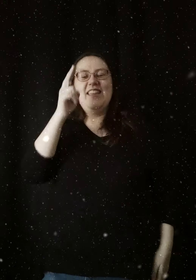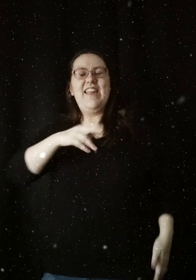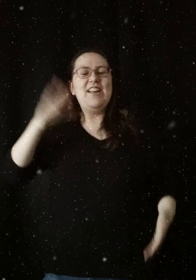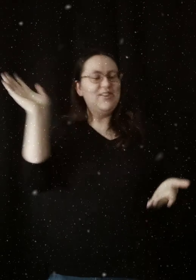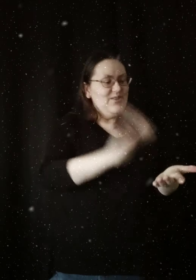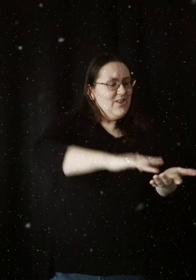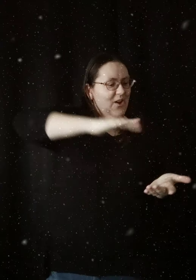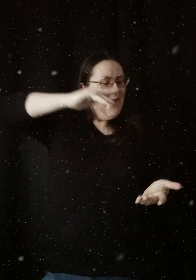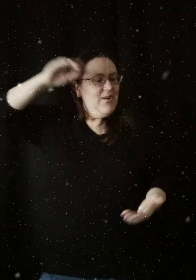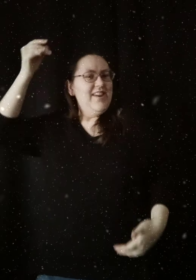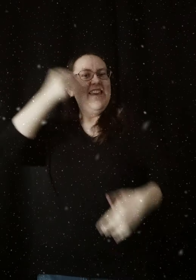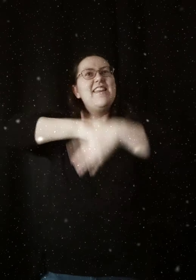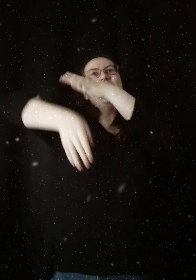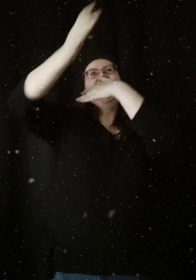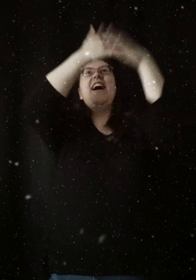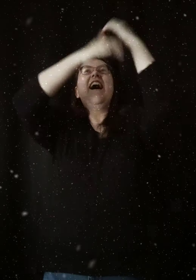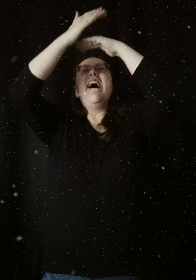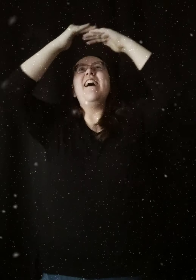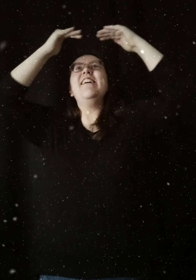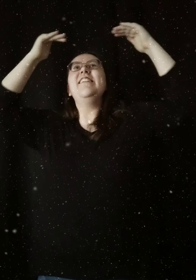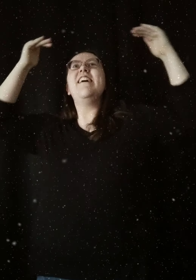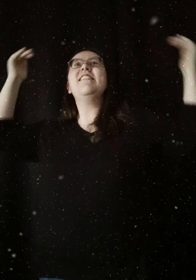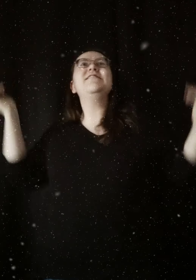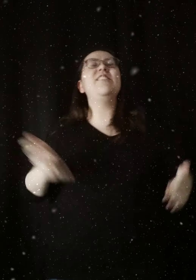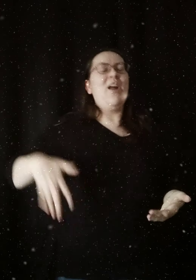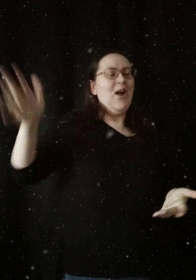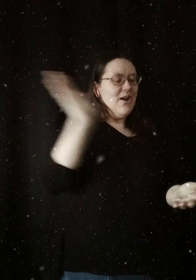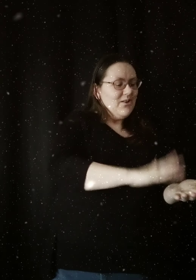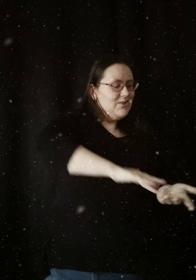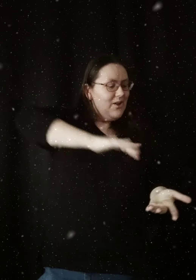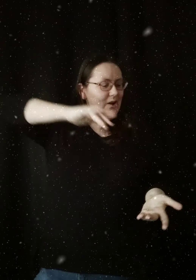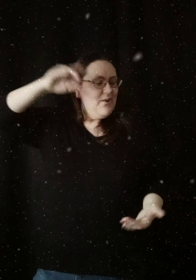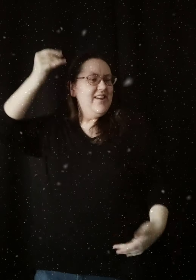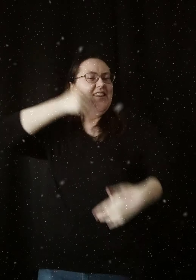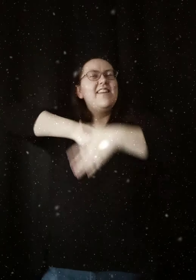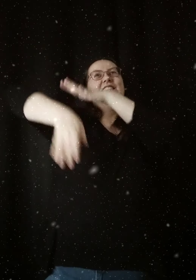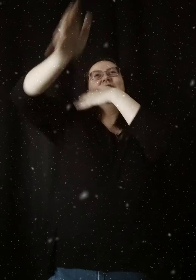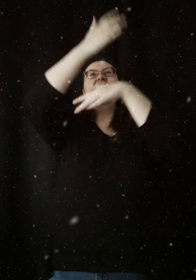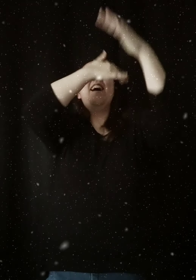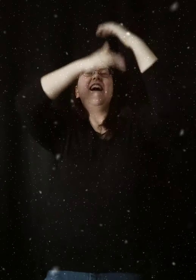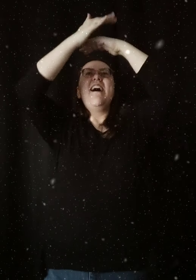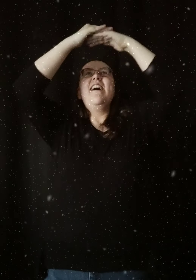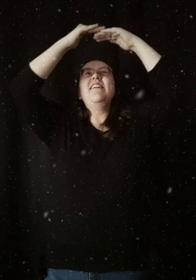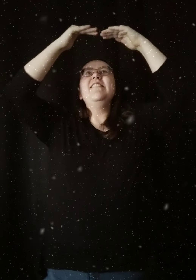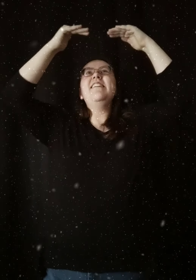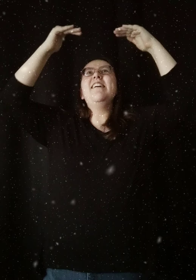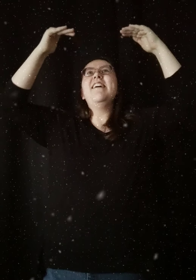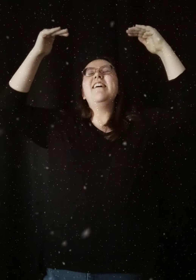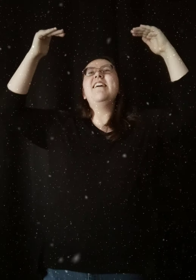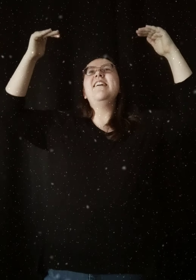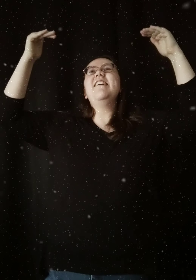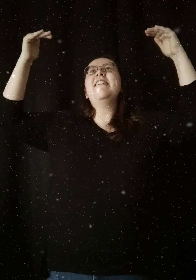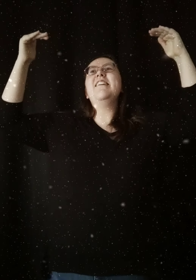Sing glory in the highest Glory in the highest